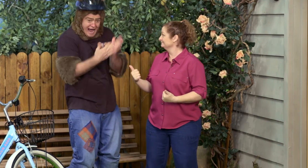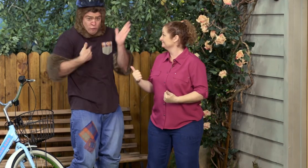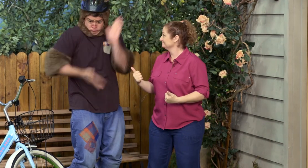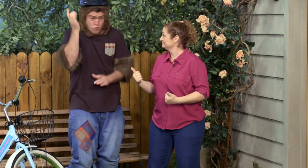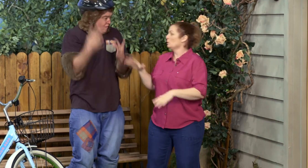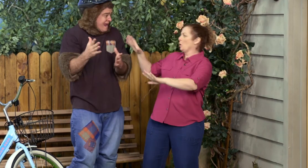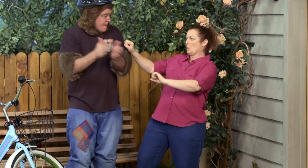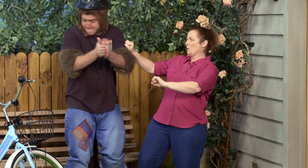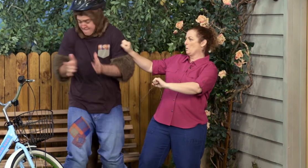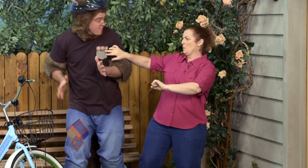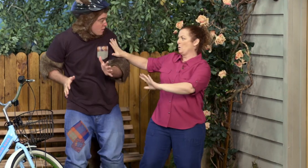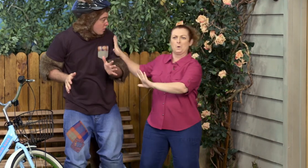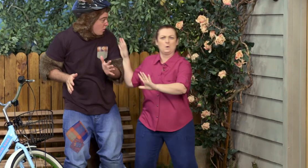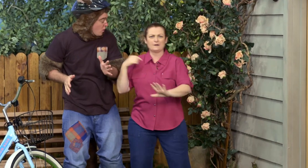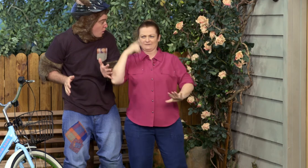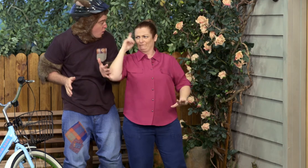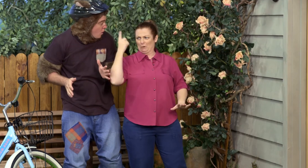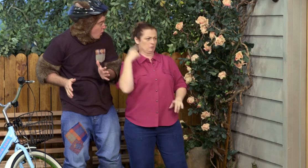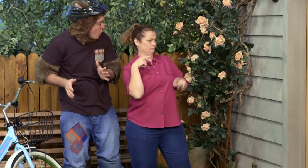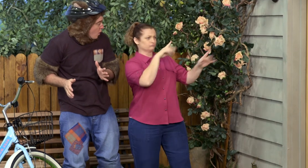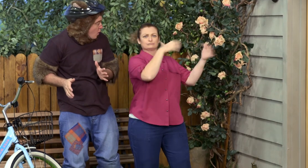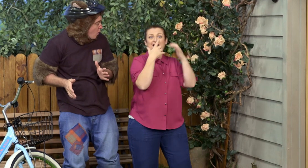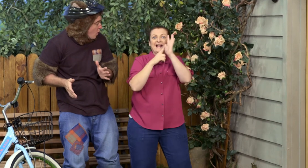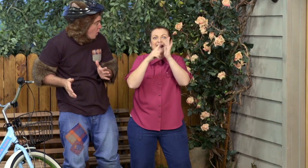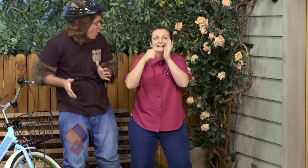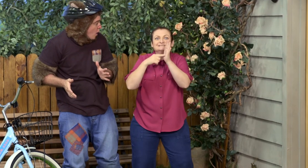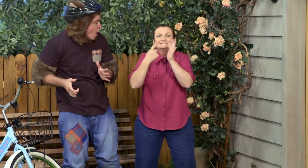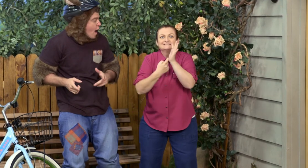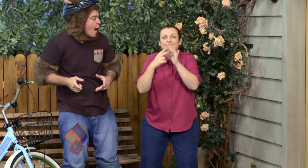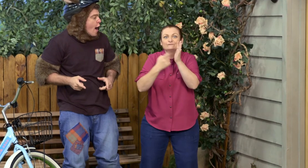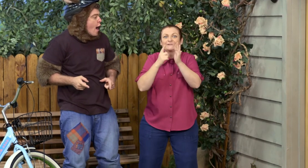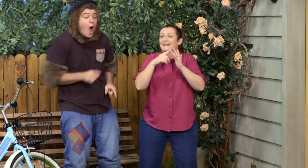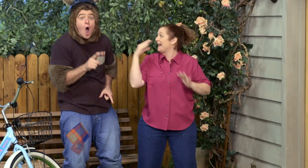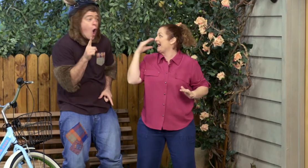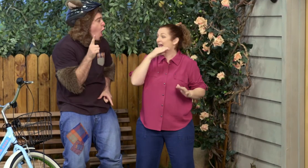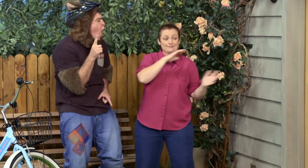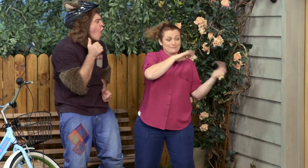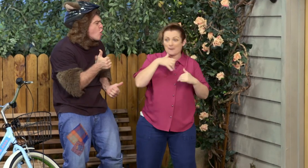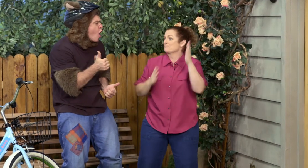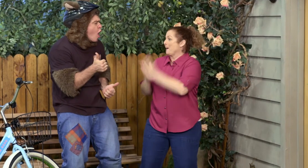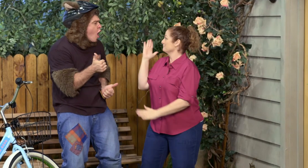Let's go now. Wait - why don't we first go and make a litter-free lunch to take, and then we can go?